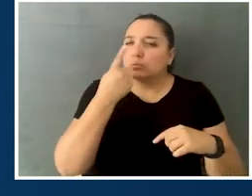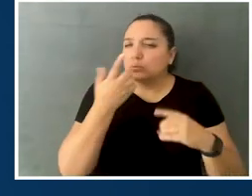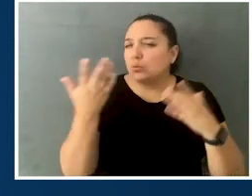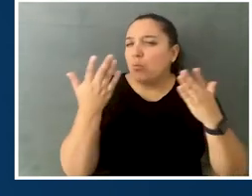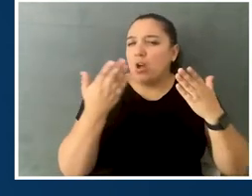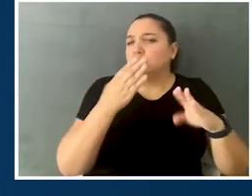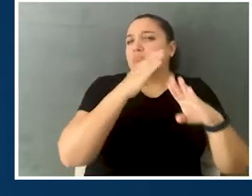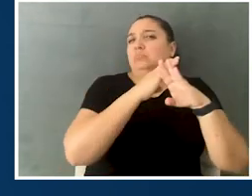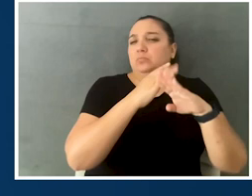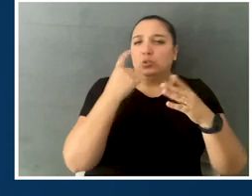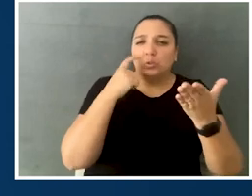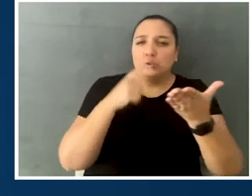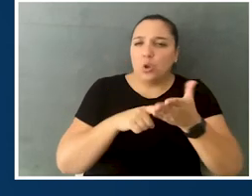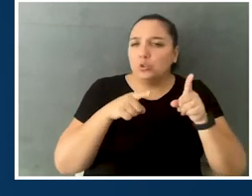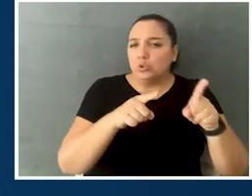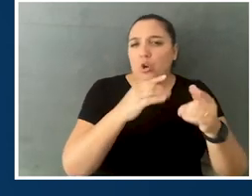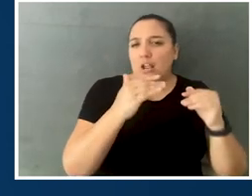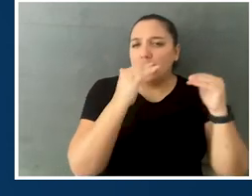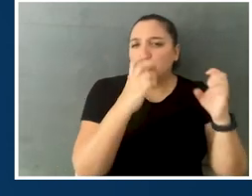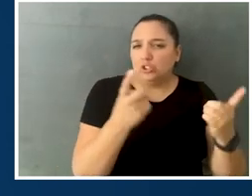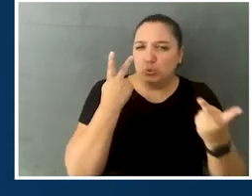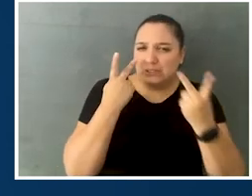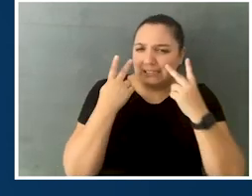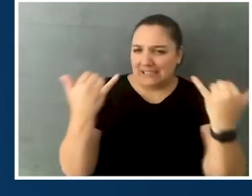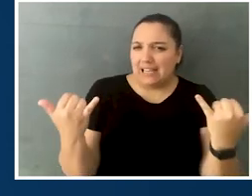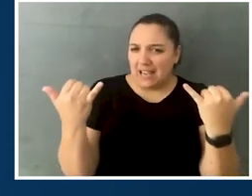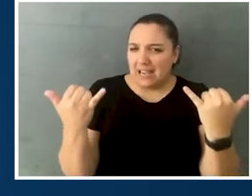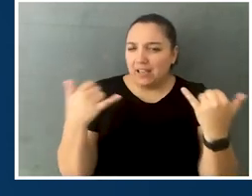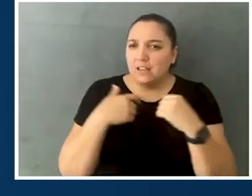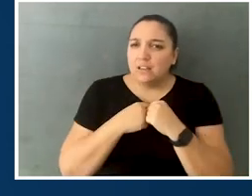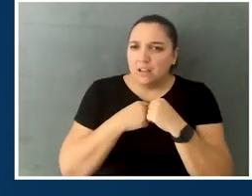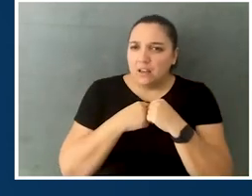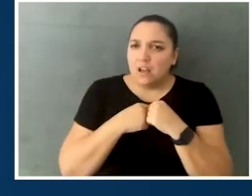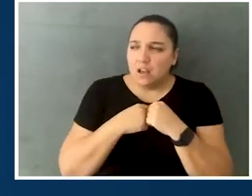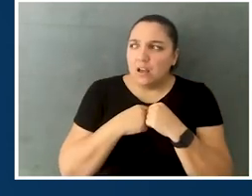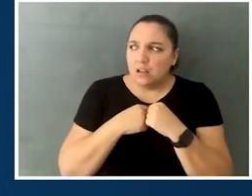that really are commonly observed in our system today. I find it interesting,